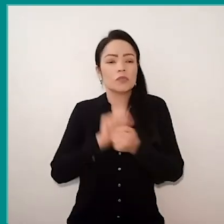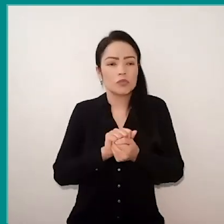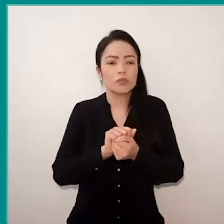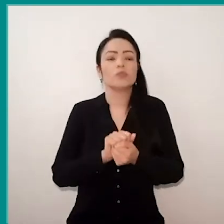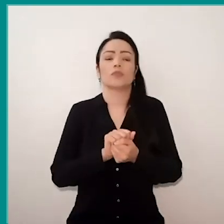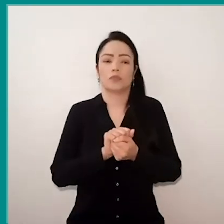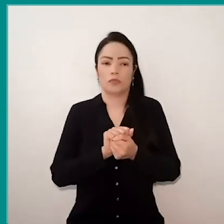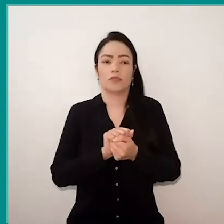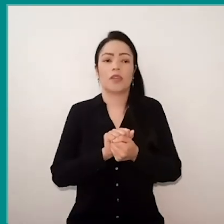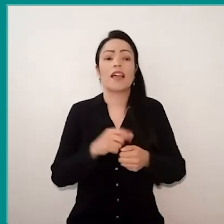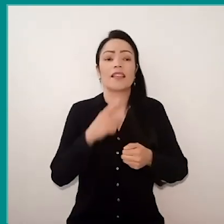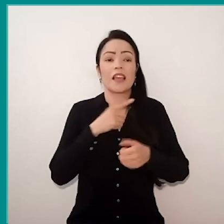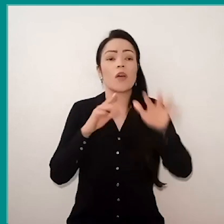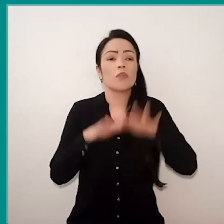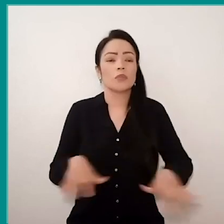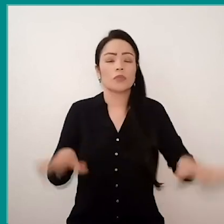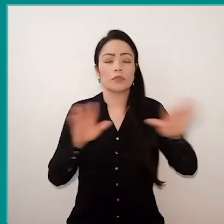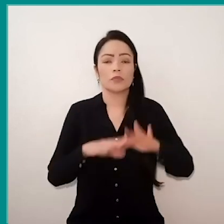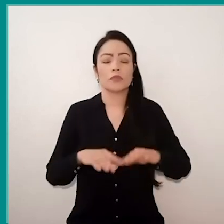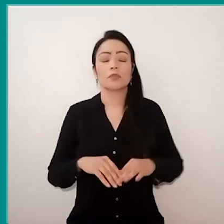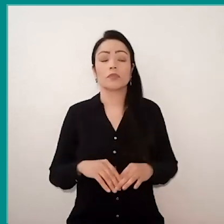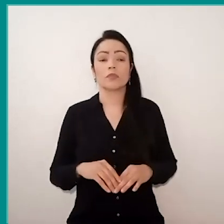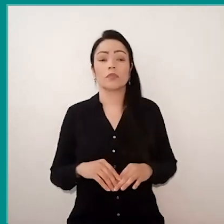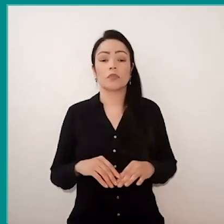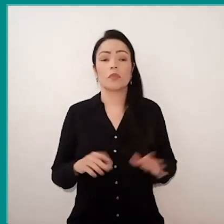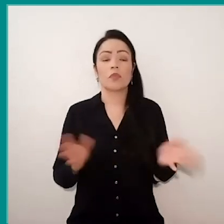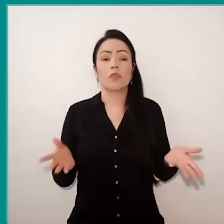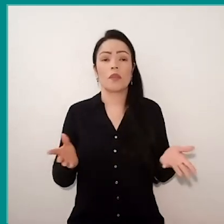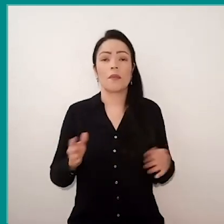having in the group a fundamental force.